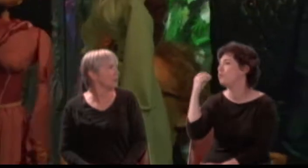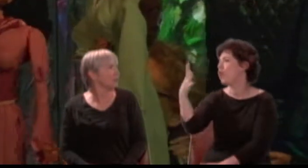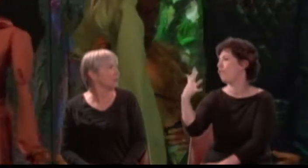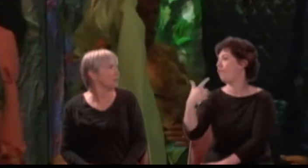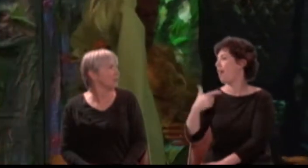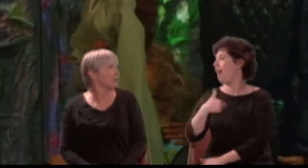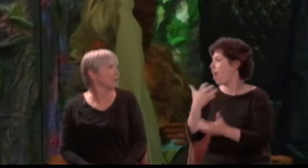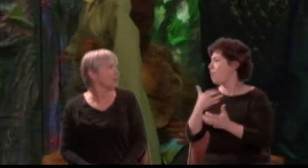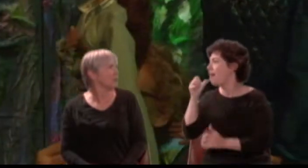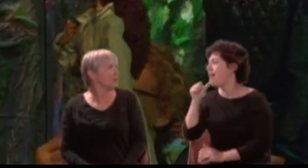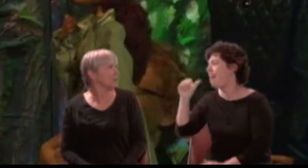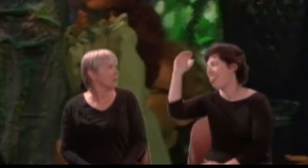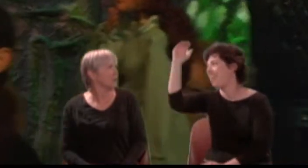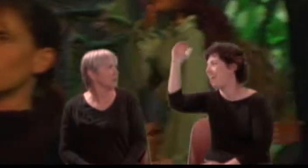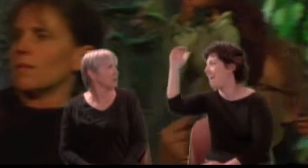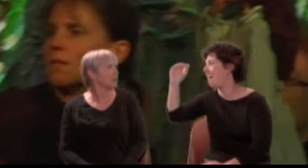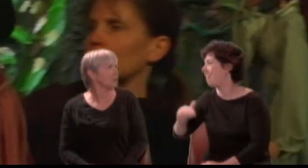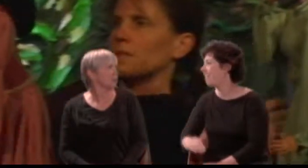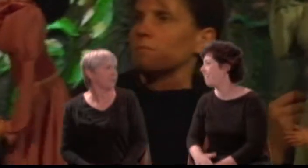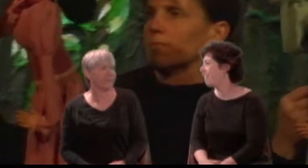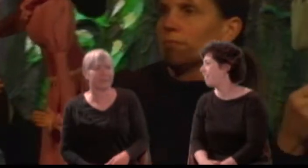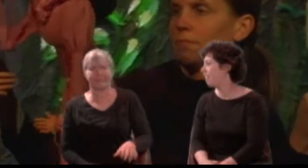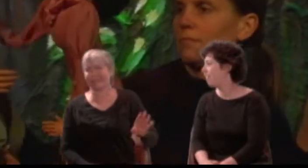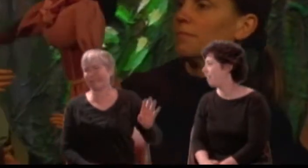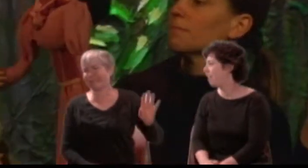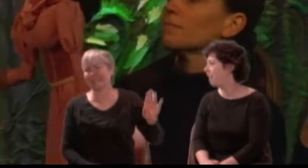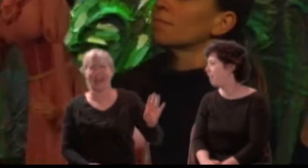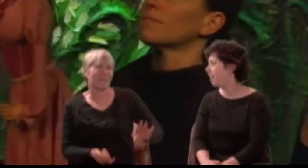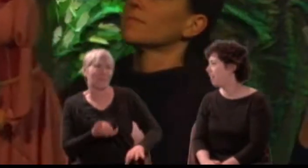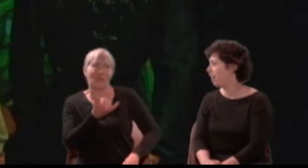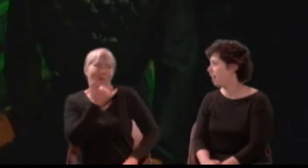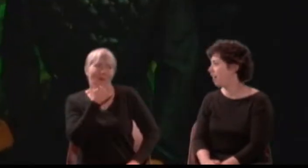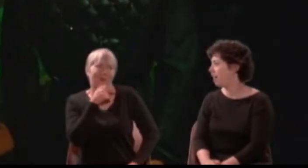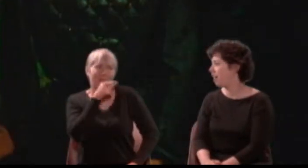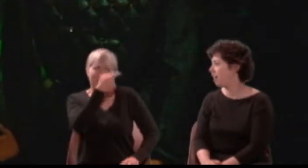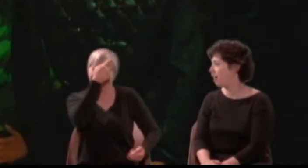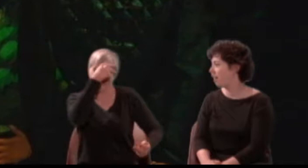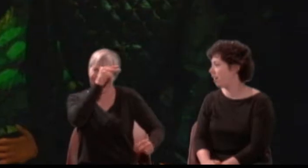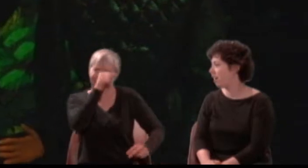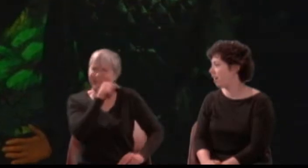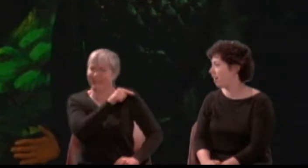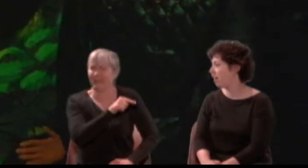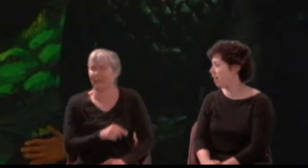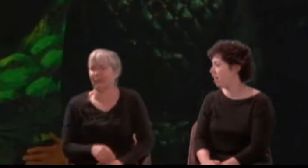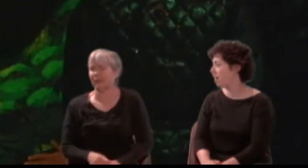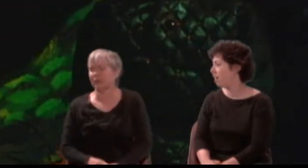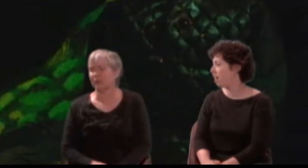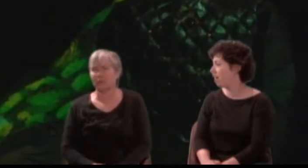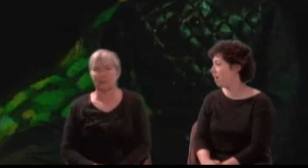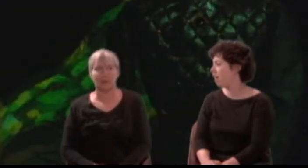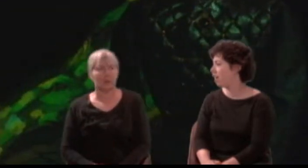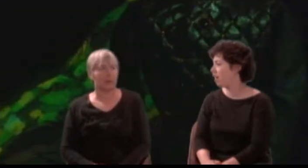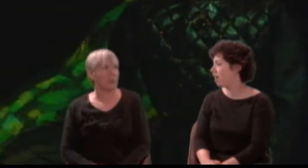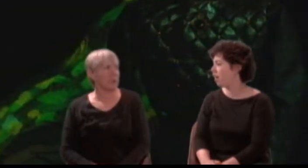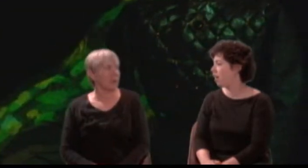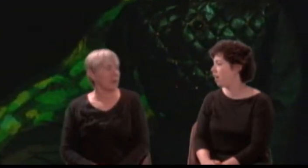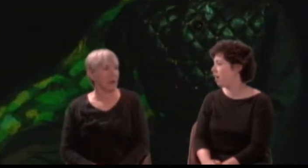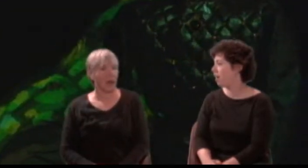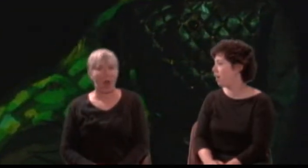Hermia: You speak not as you think. It cannot be. Helena: Lo, she is one of this confederacy!